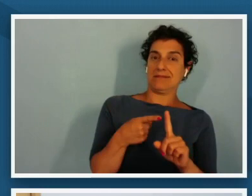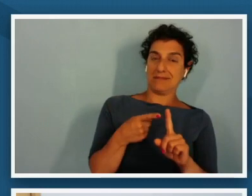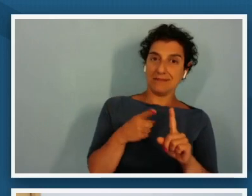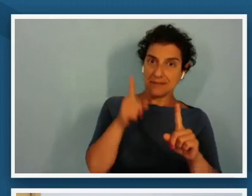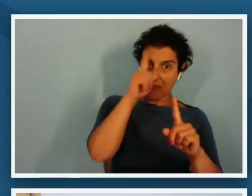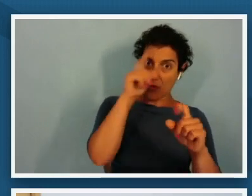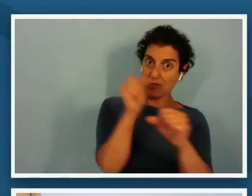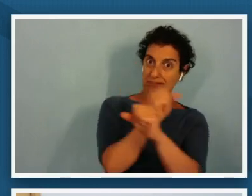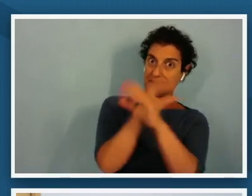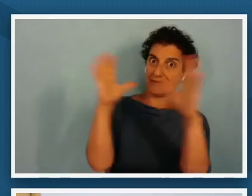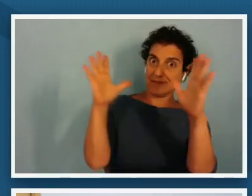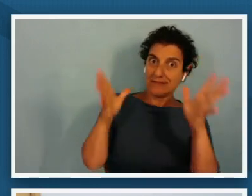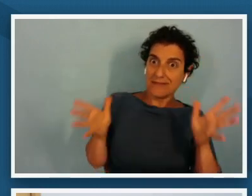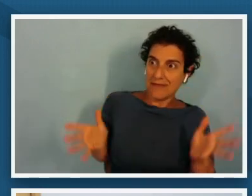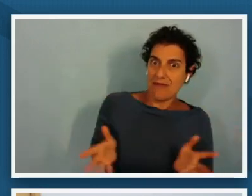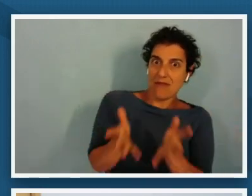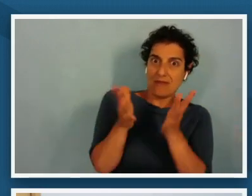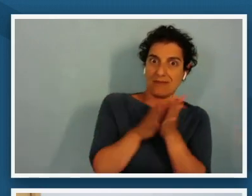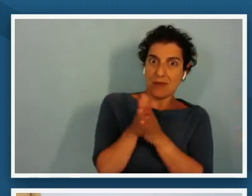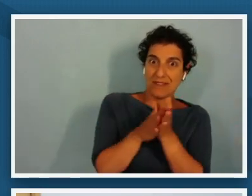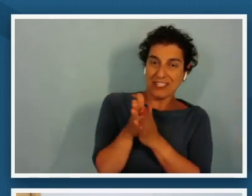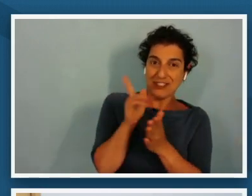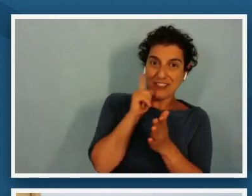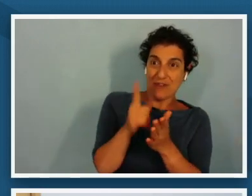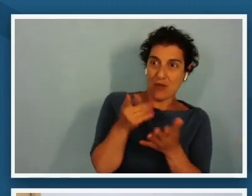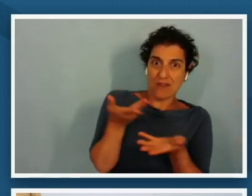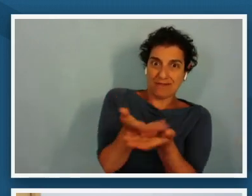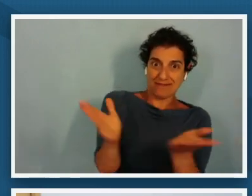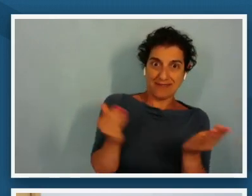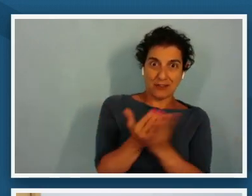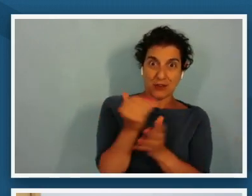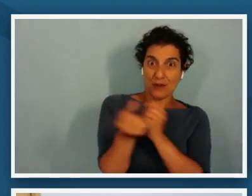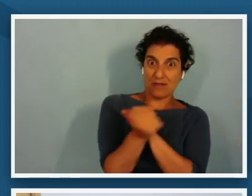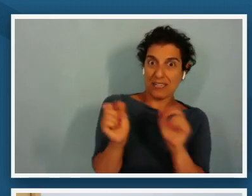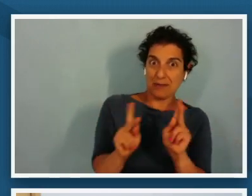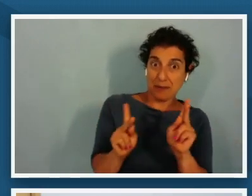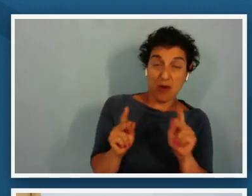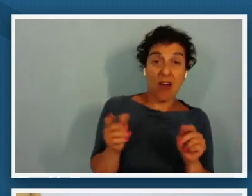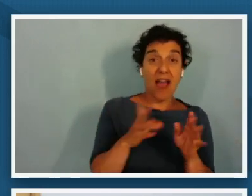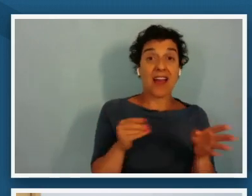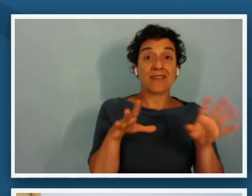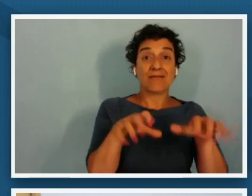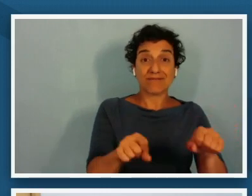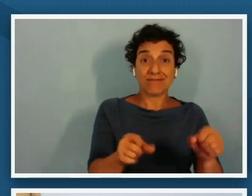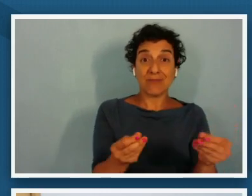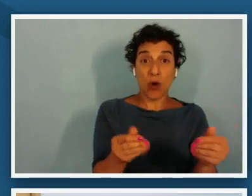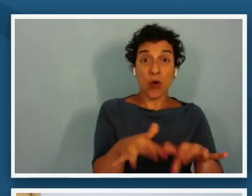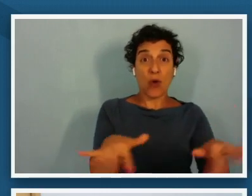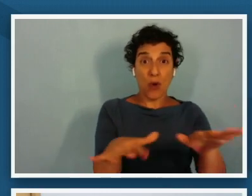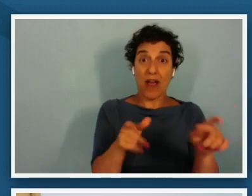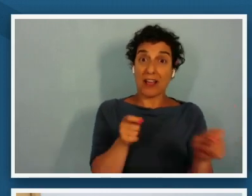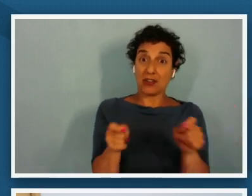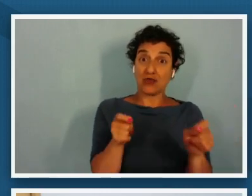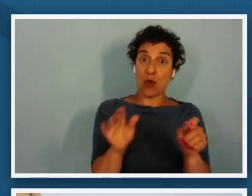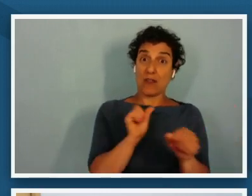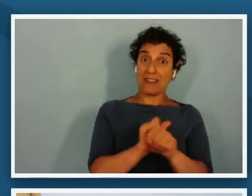freed and land ownership and control of one's labor was another